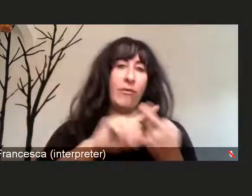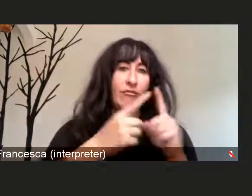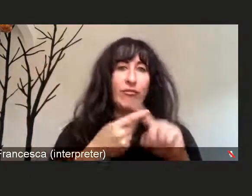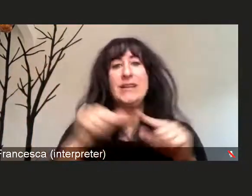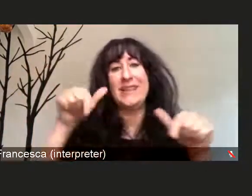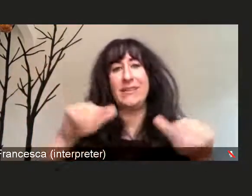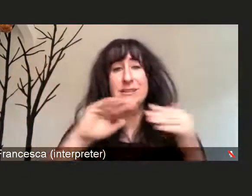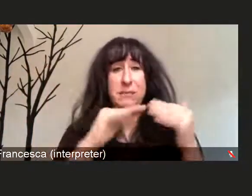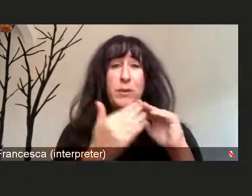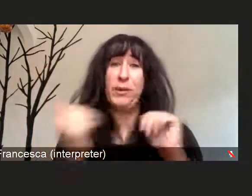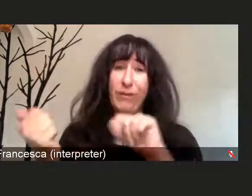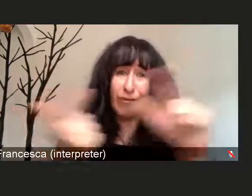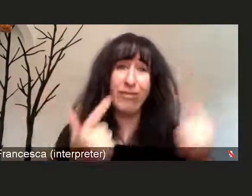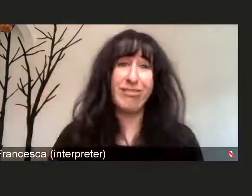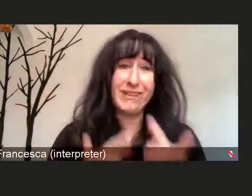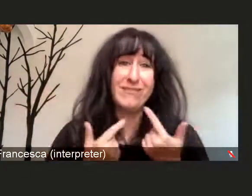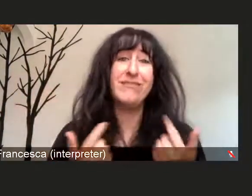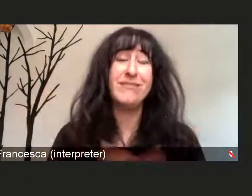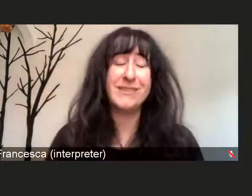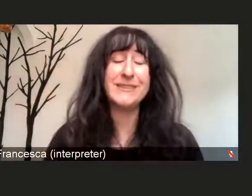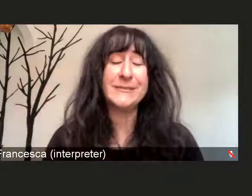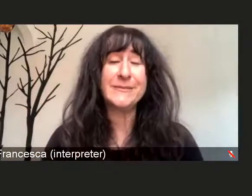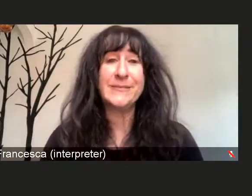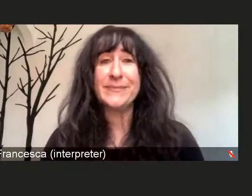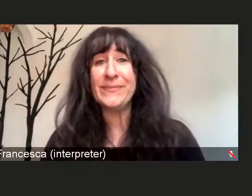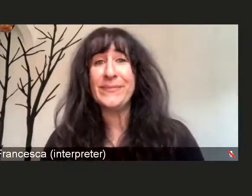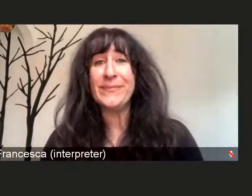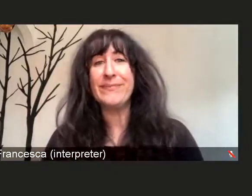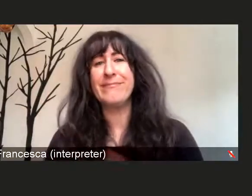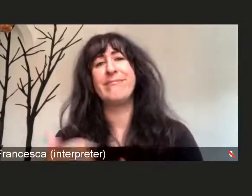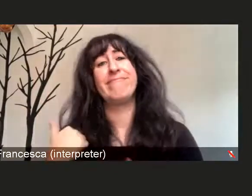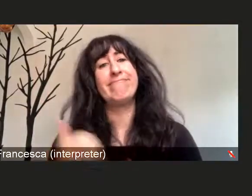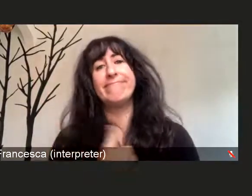We continue to look at what we are currently doing